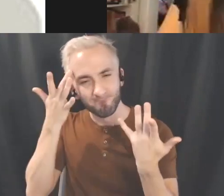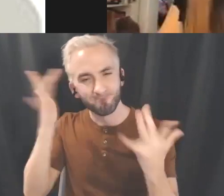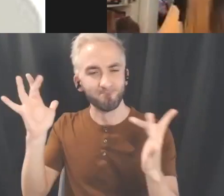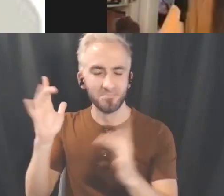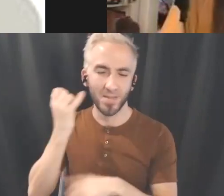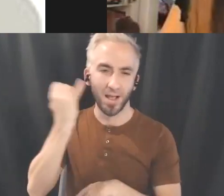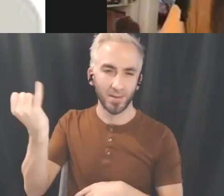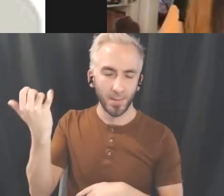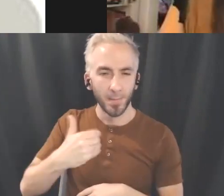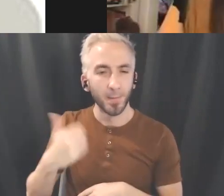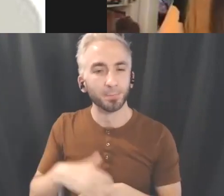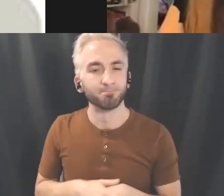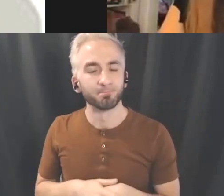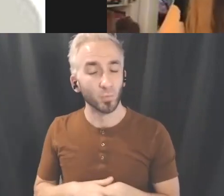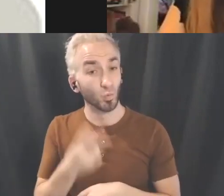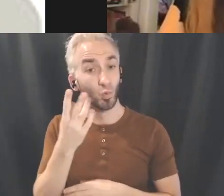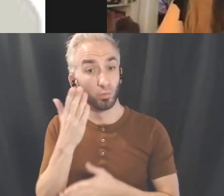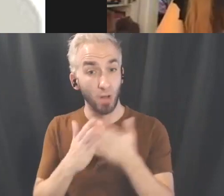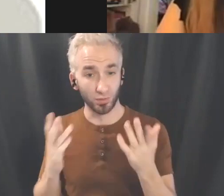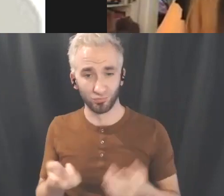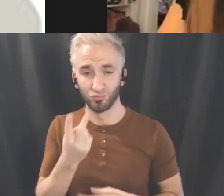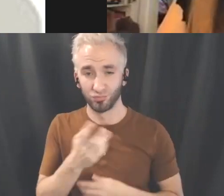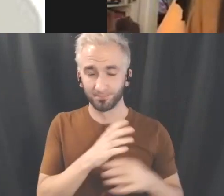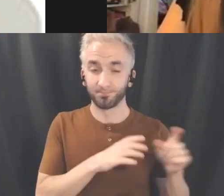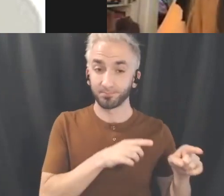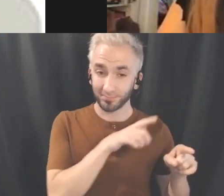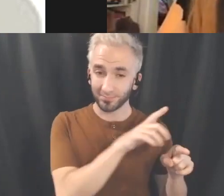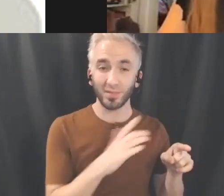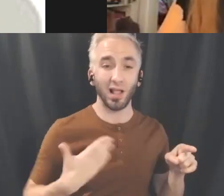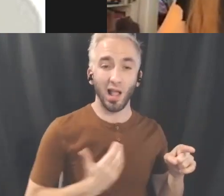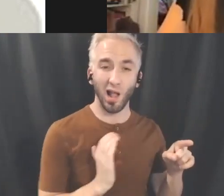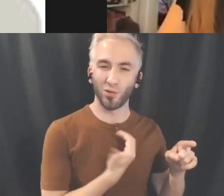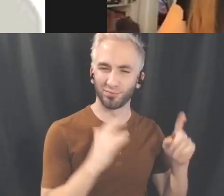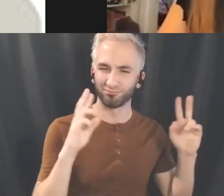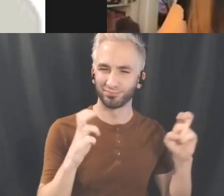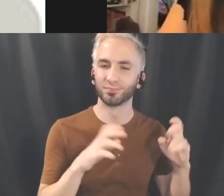One component is the renovation of our beloved Backspace at Theater Passe Muraille